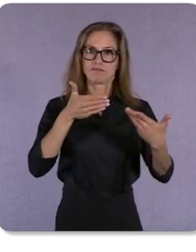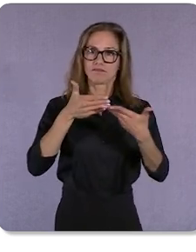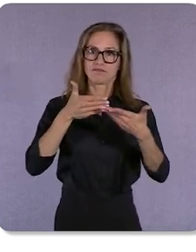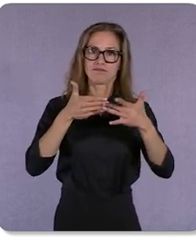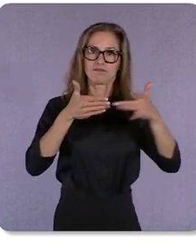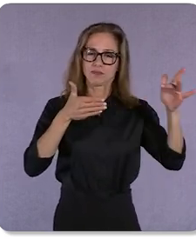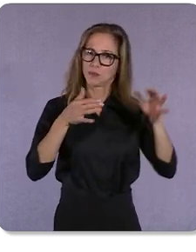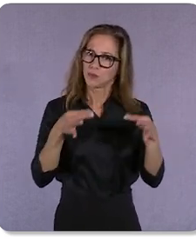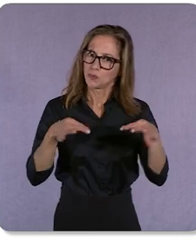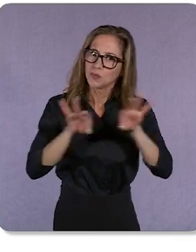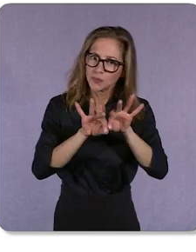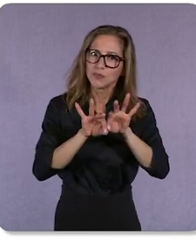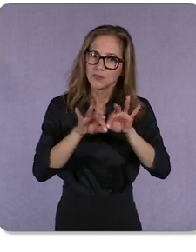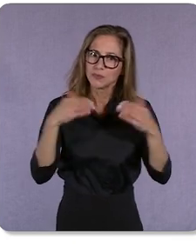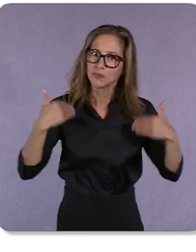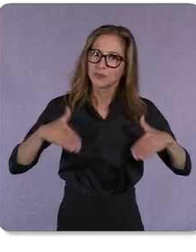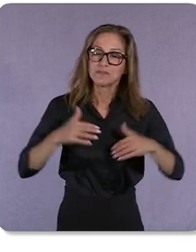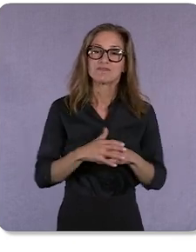Let’s dive into all the cool new loyalty capabilities!